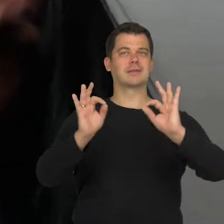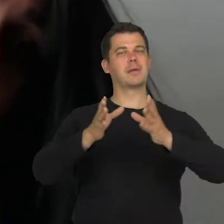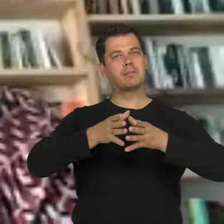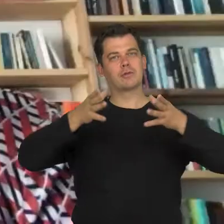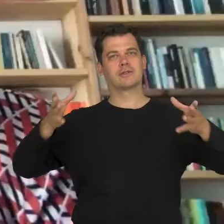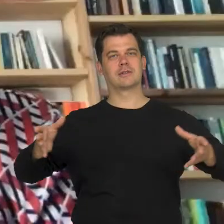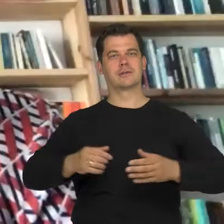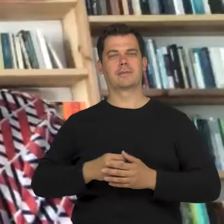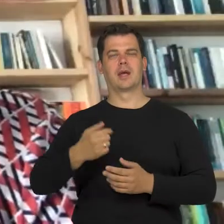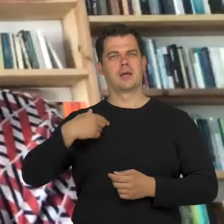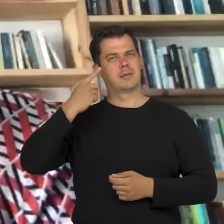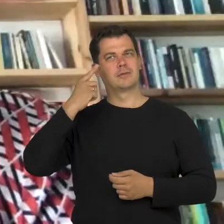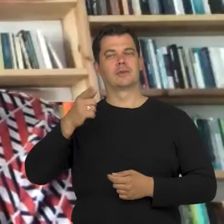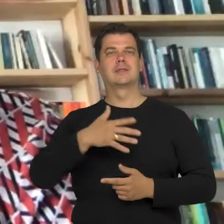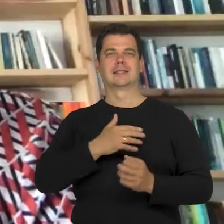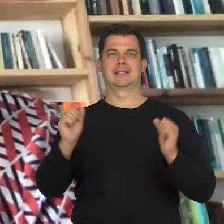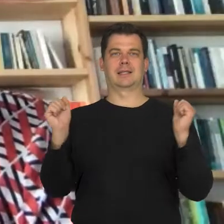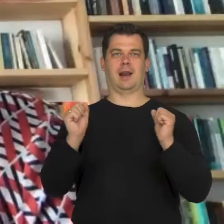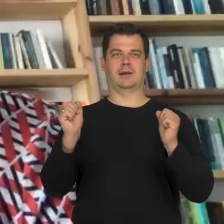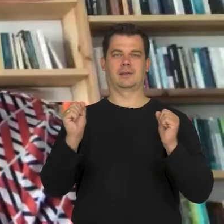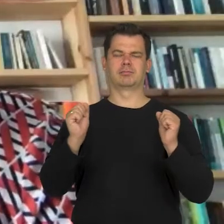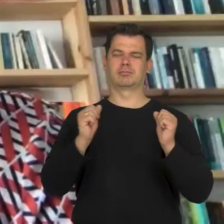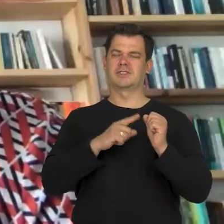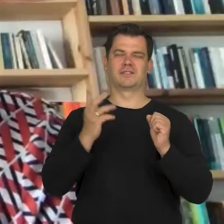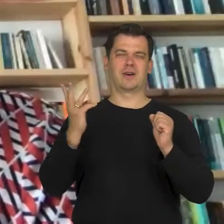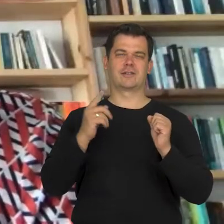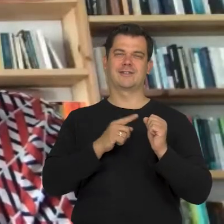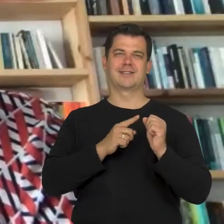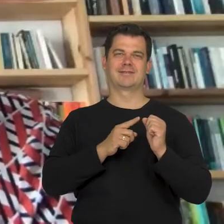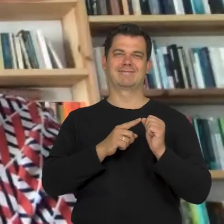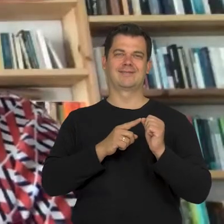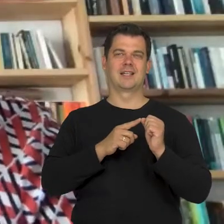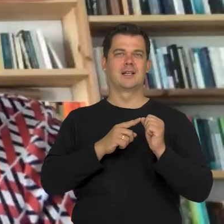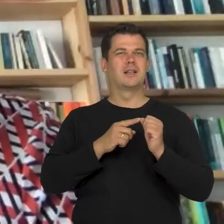I think that this fear is important here because it is rarely spoken about